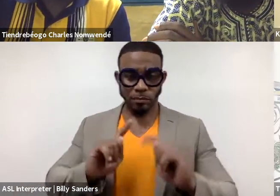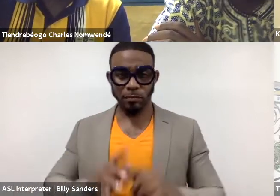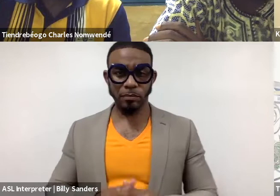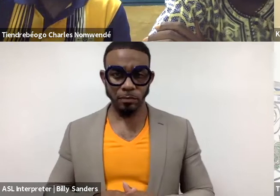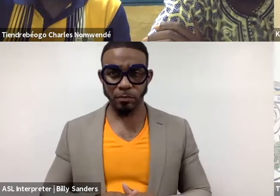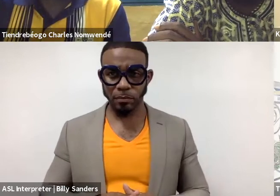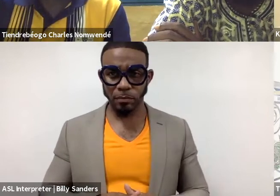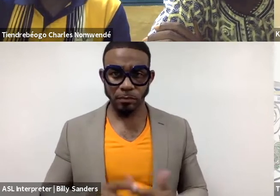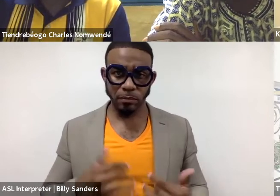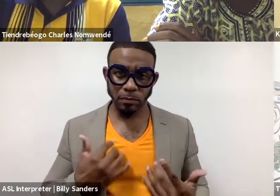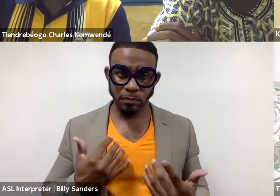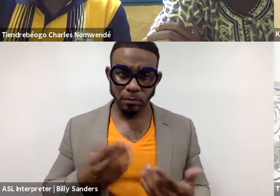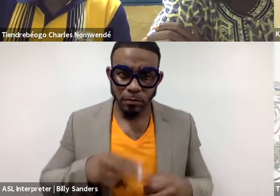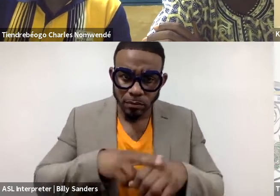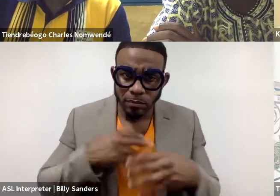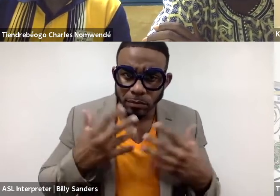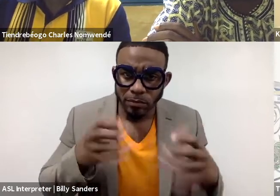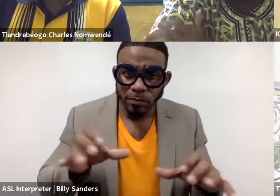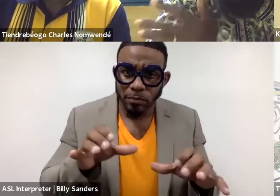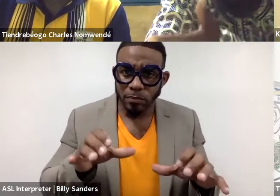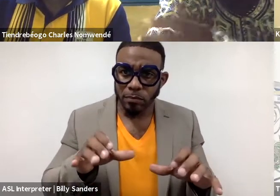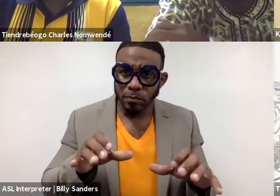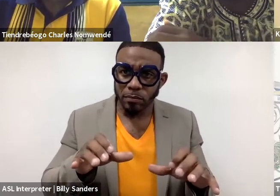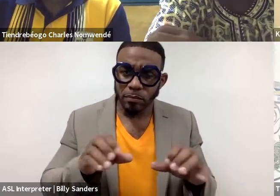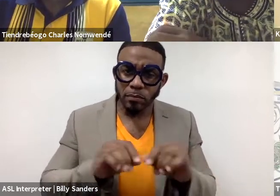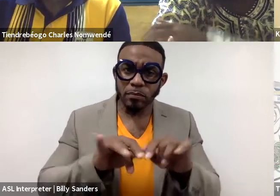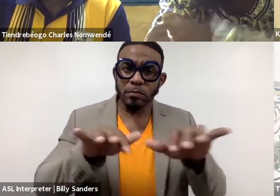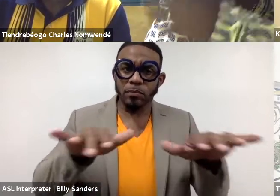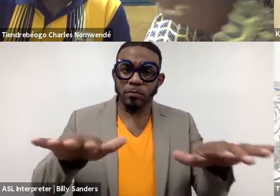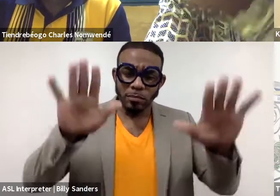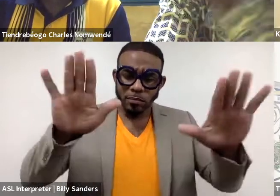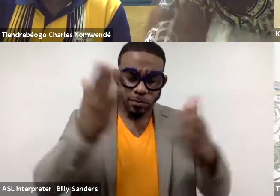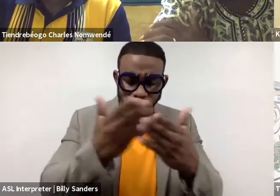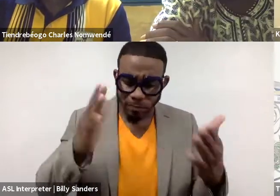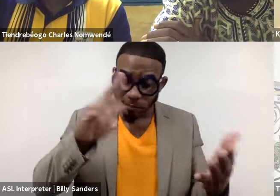But I want to do extraordinary things or poetically things.